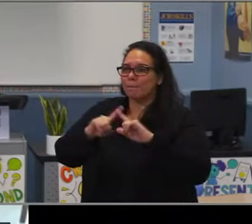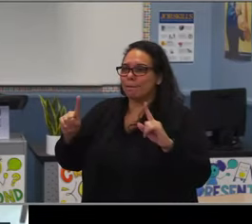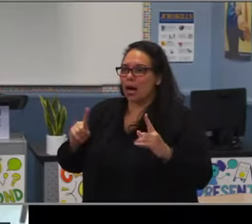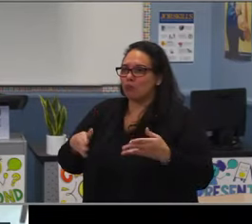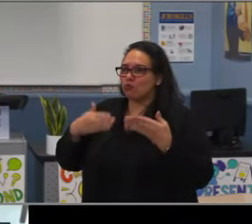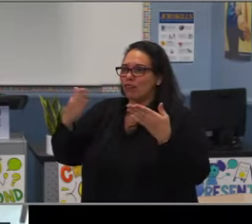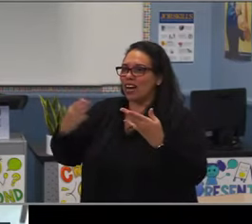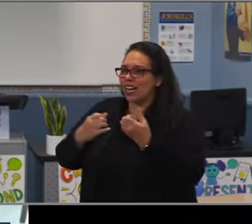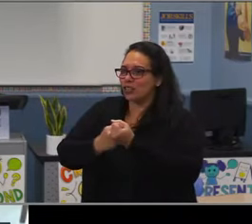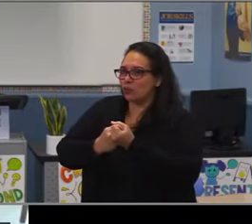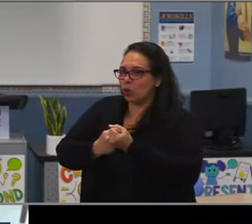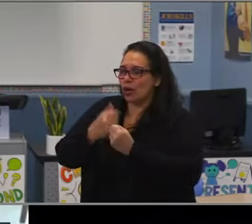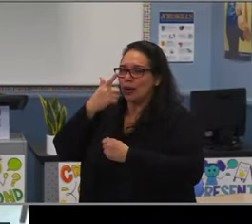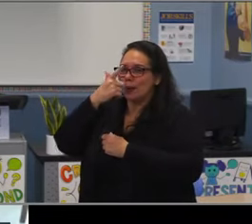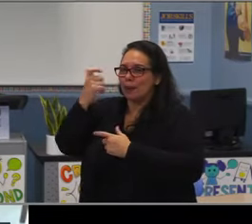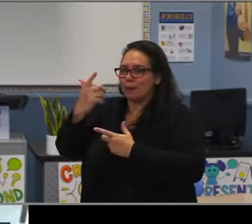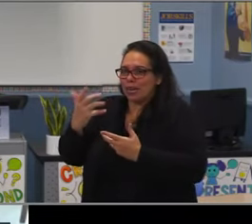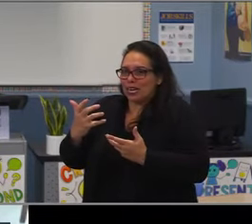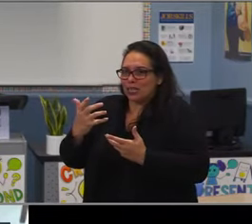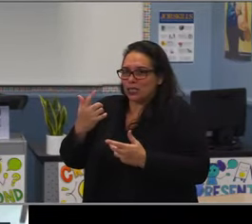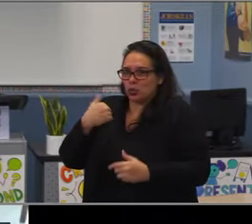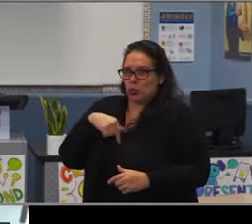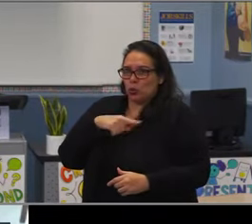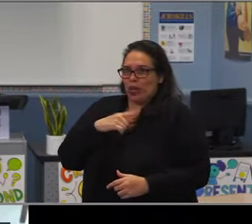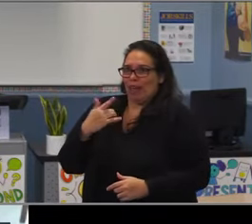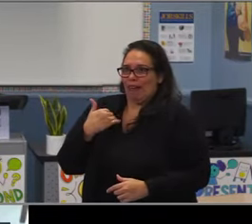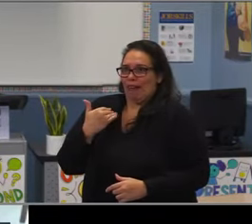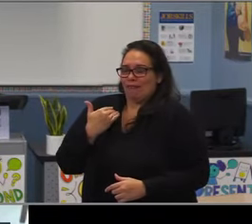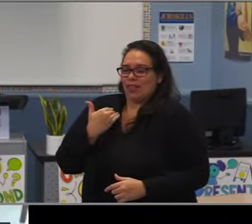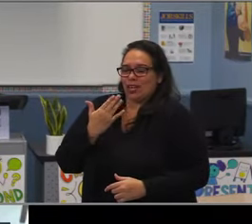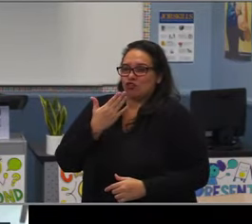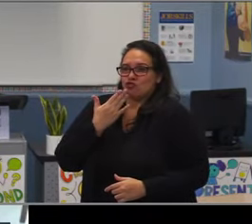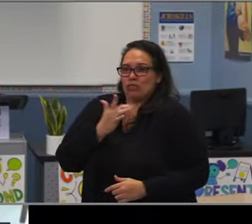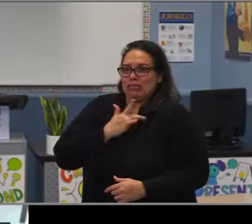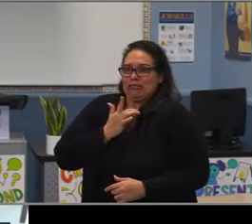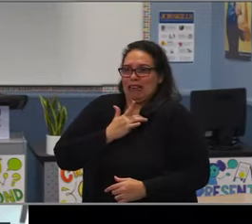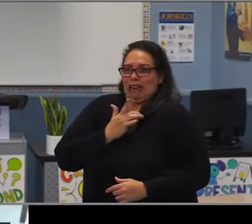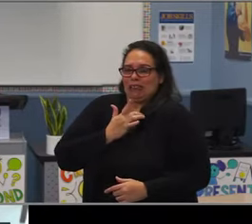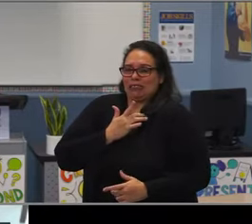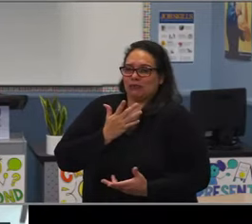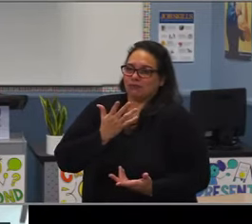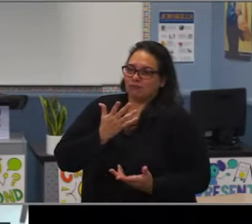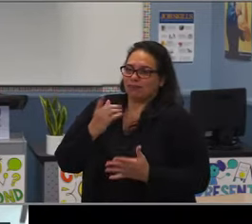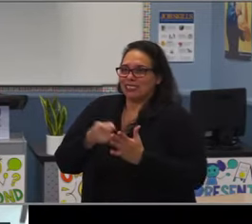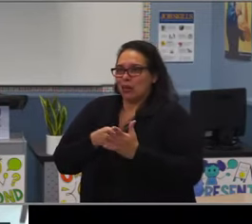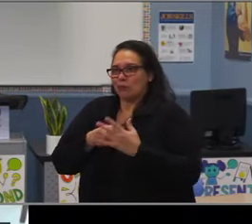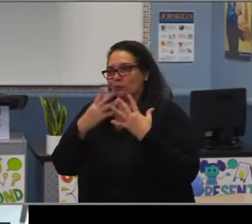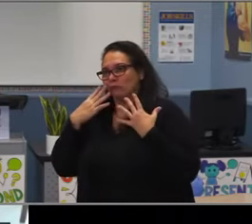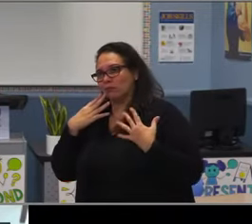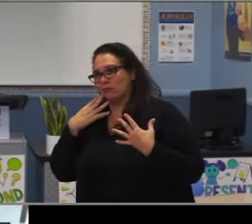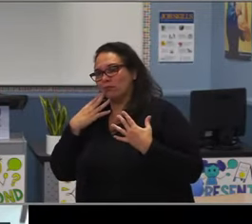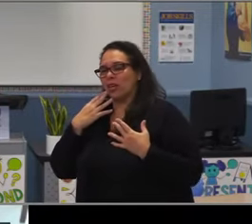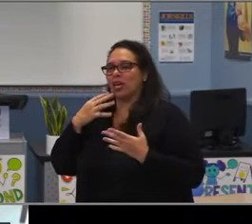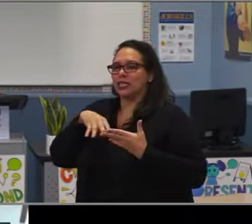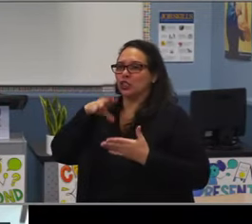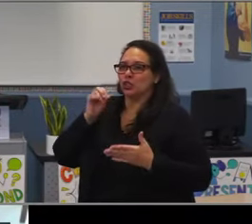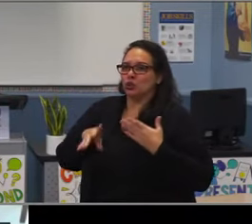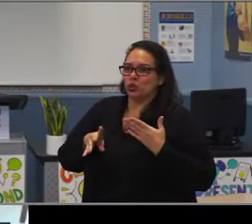with Ds and Fs. so that is gonna have an impact moving forward. But part of it is obviously paying attention to the data